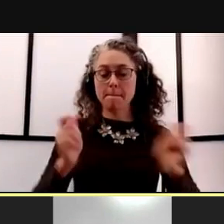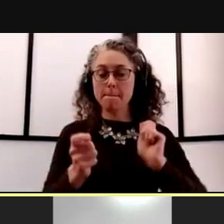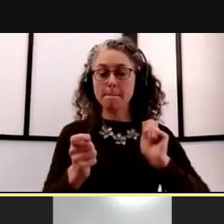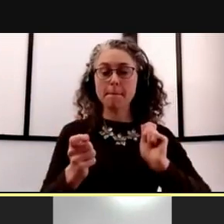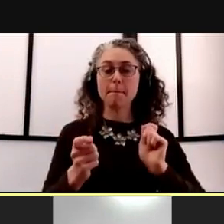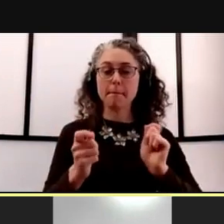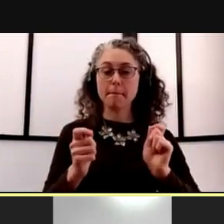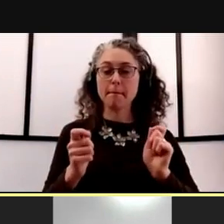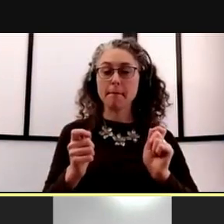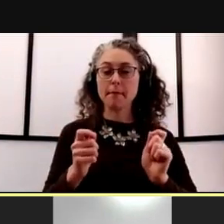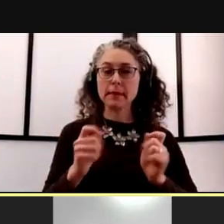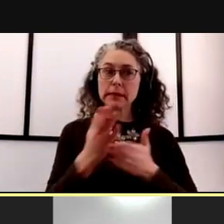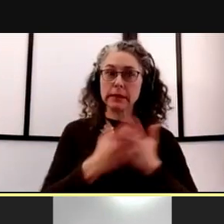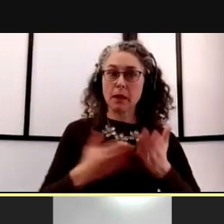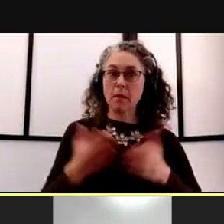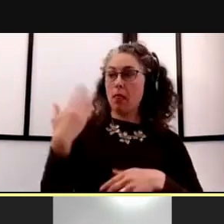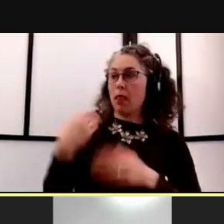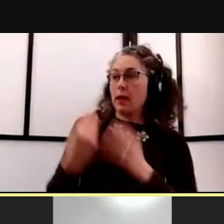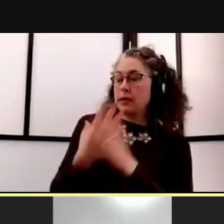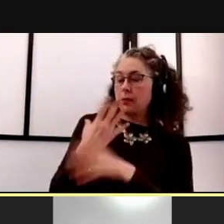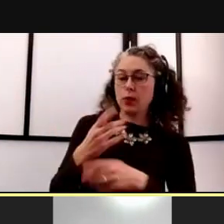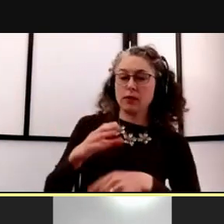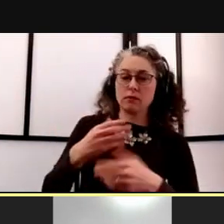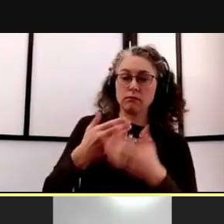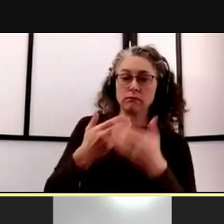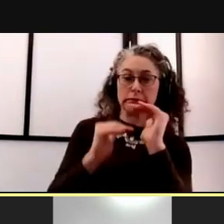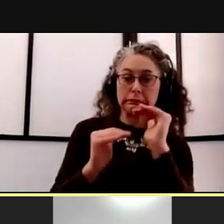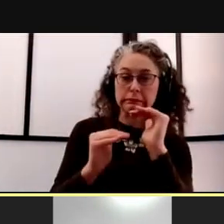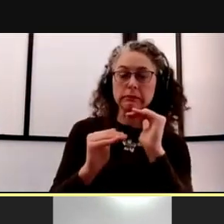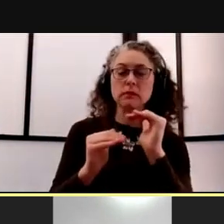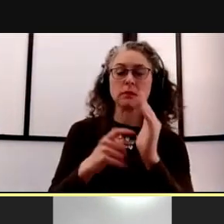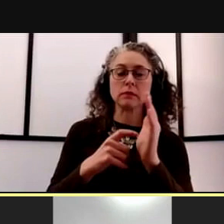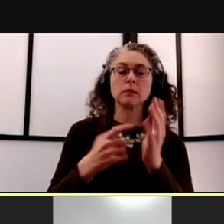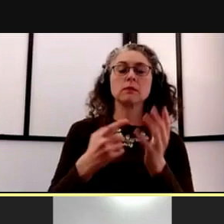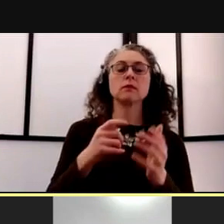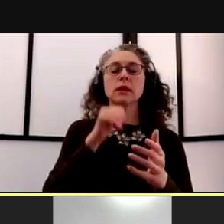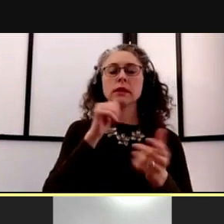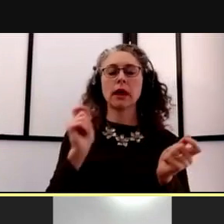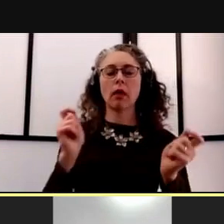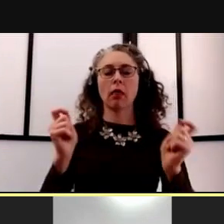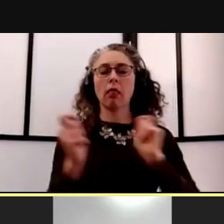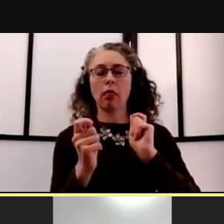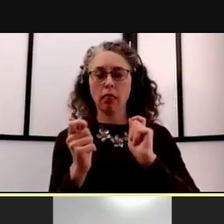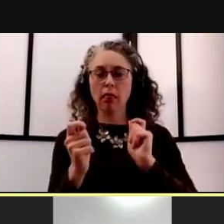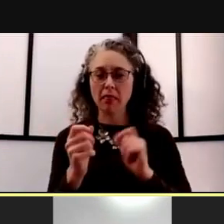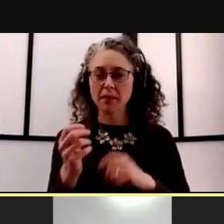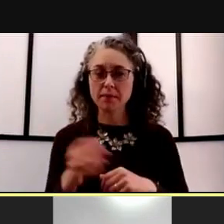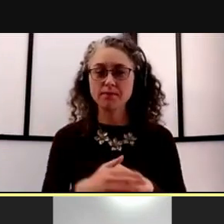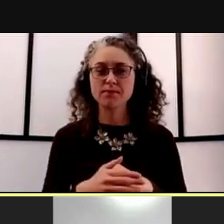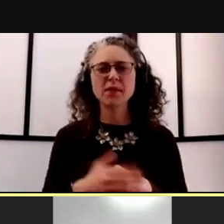that were put in place last spring. And that's in response to the significant financial impacts of the pandemic of course.